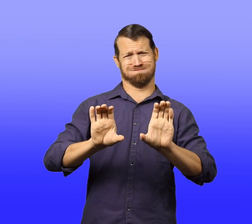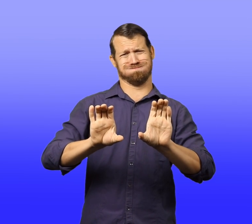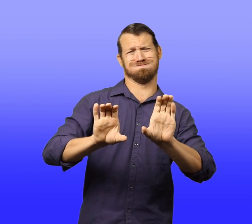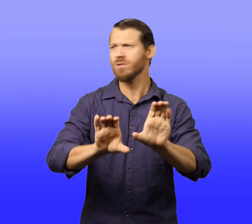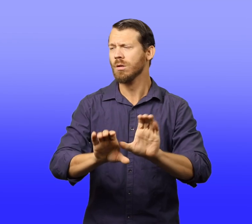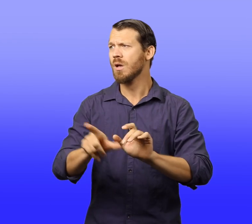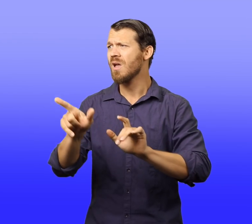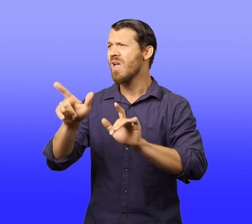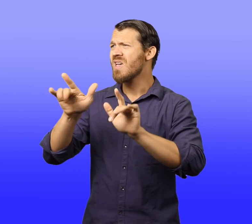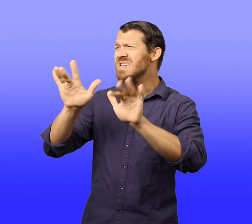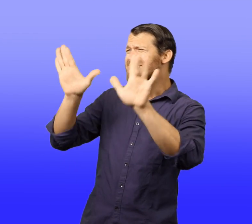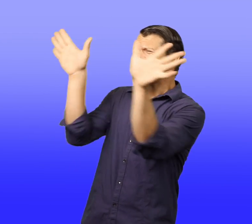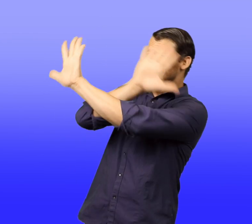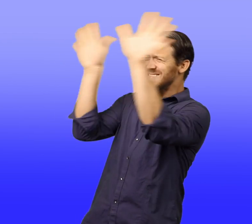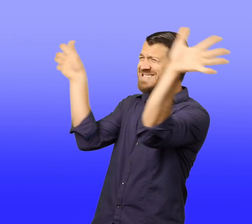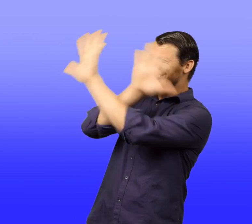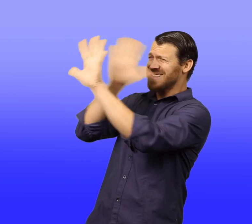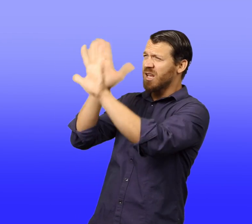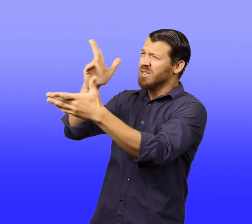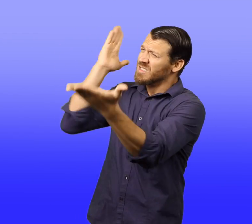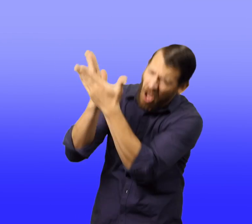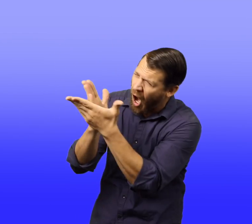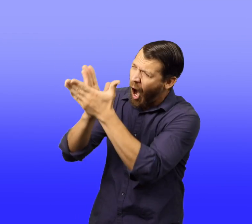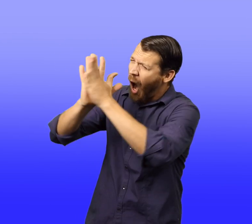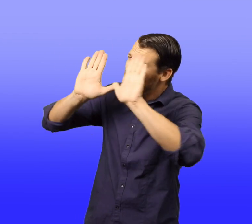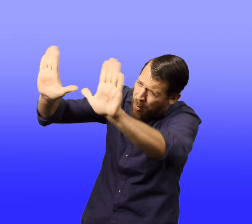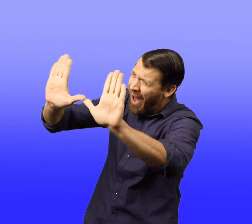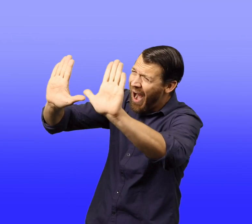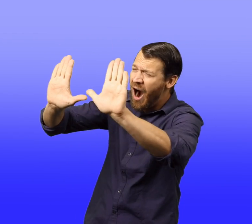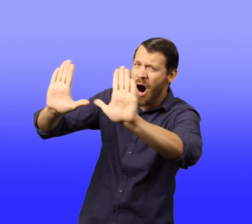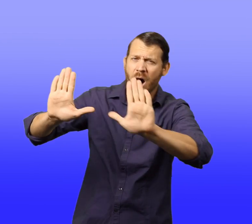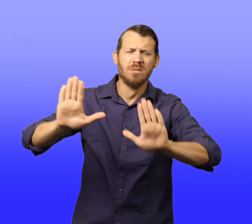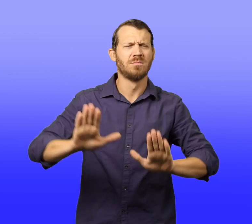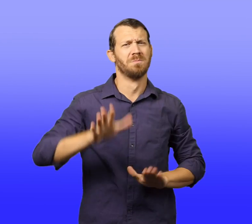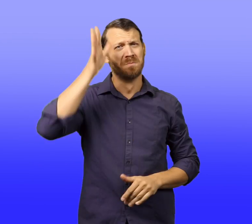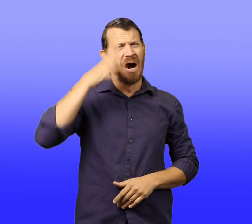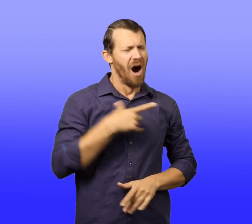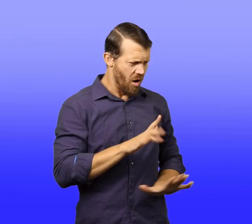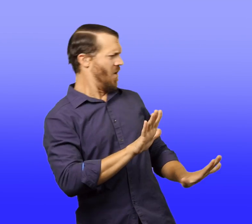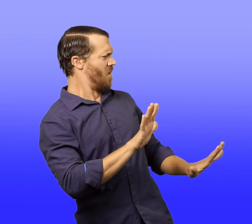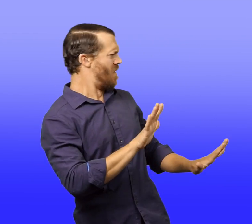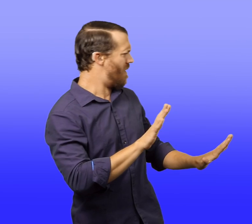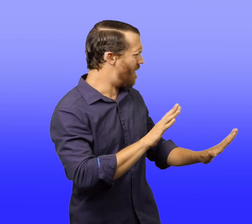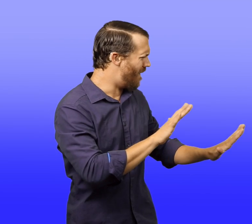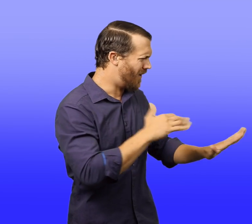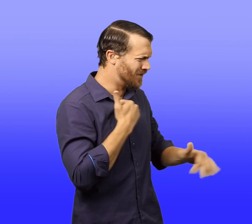The man driving the bulldozer put his machine in neutral. "Oh, sorry," he said.